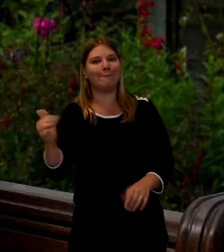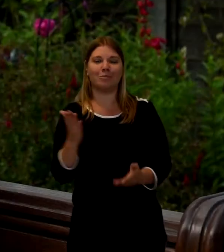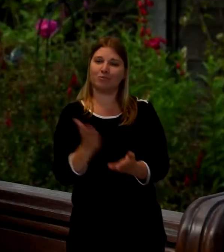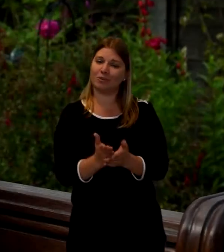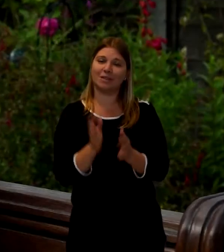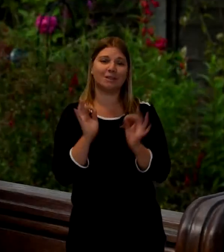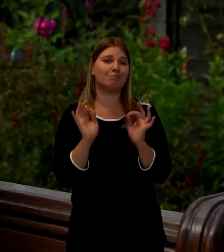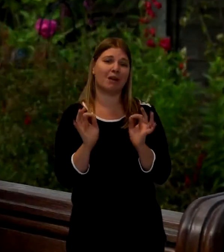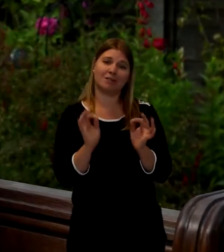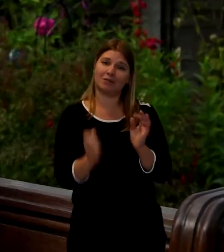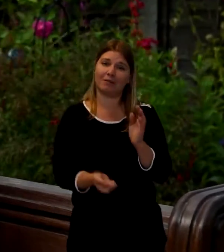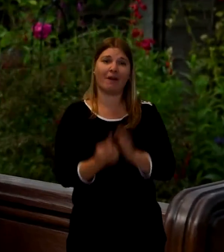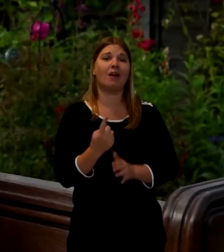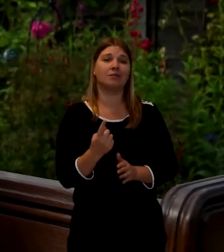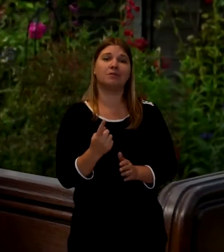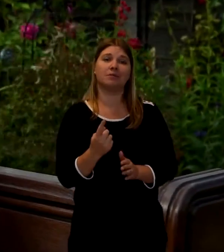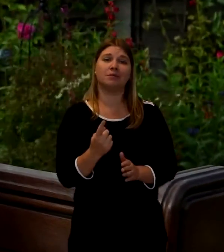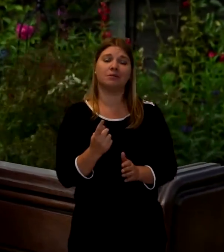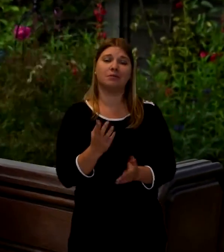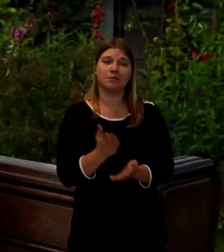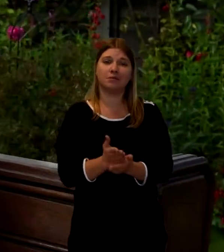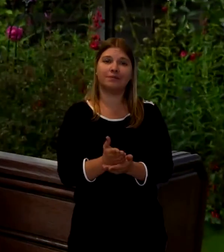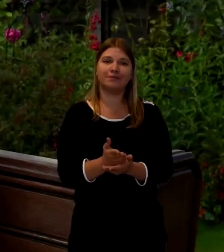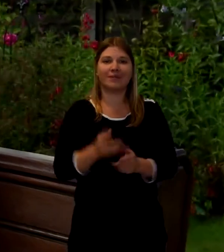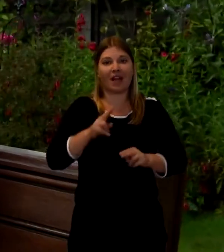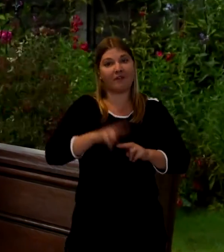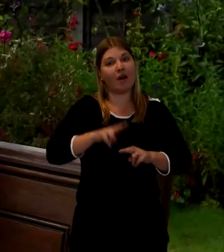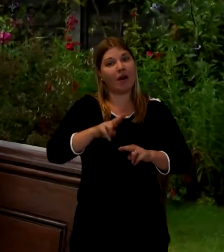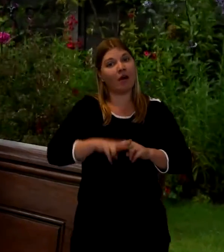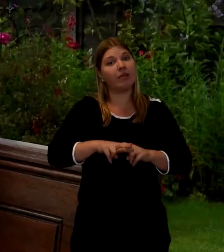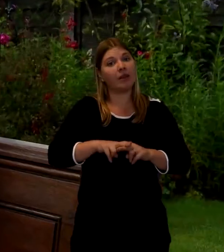because it was very special for them you know my father had been stationed up there